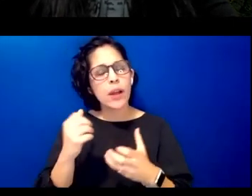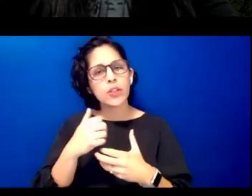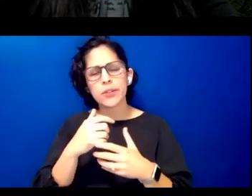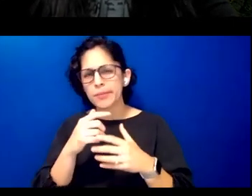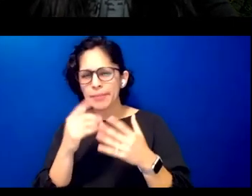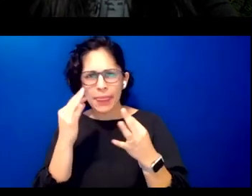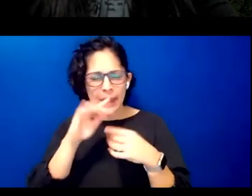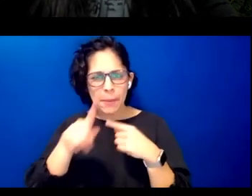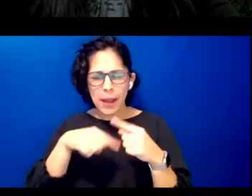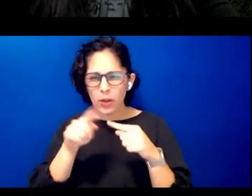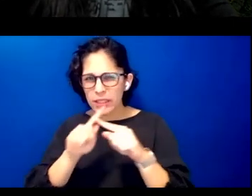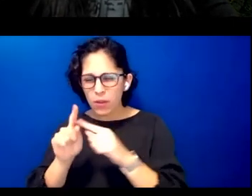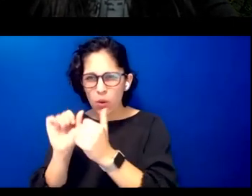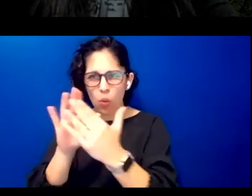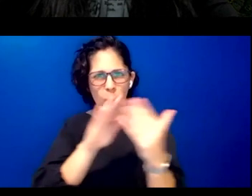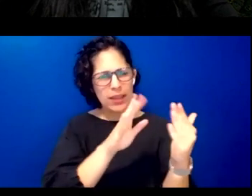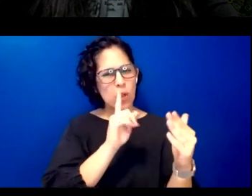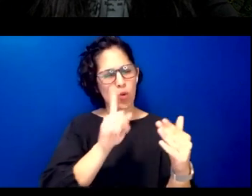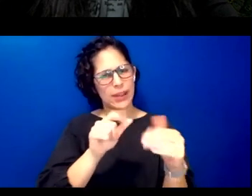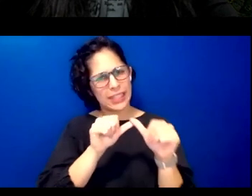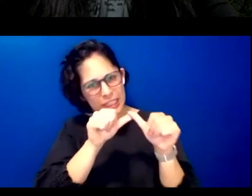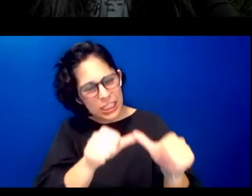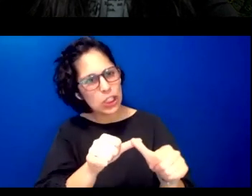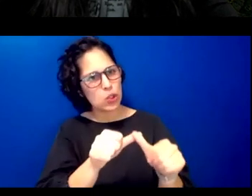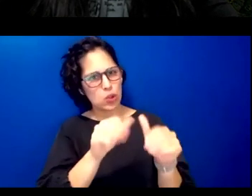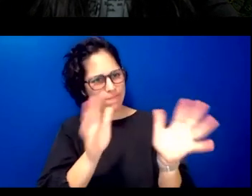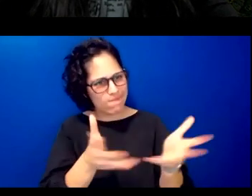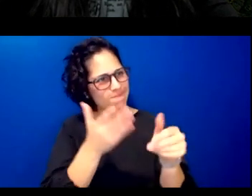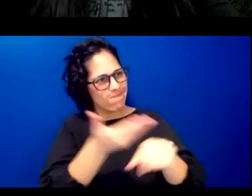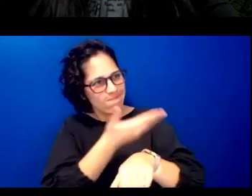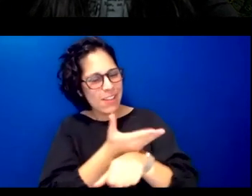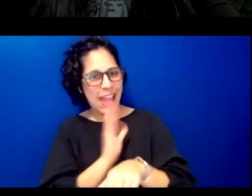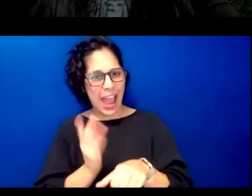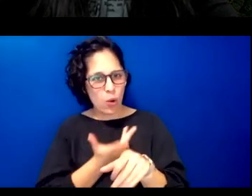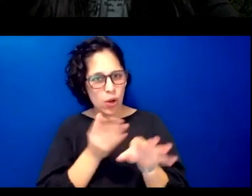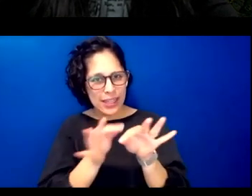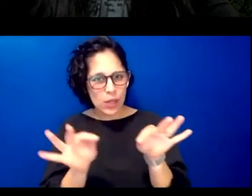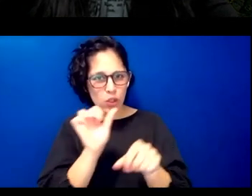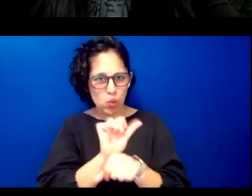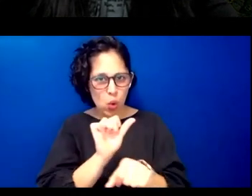on our language work and not set us back when a digital tool and technology is no longer